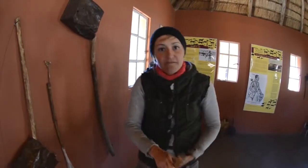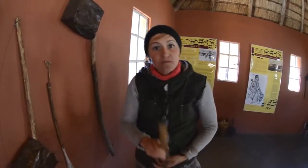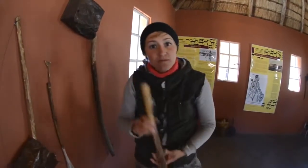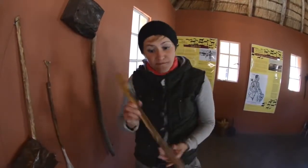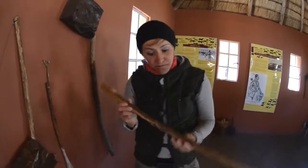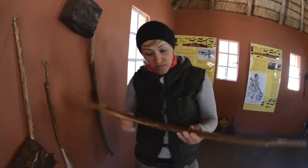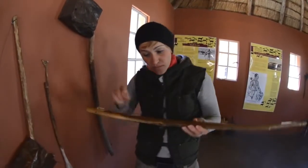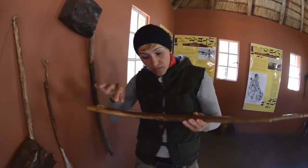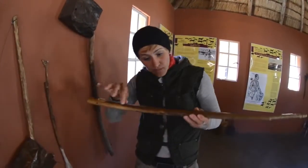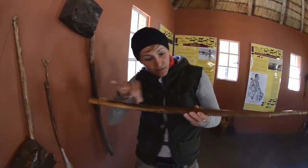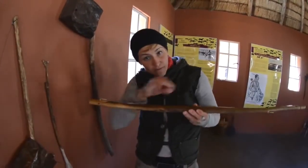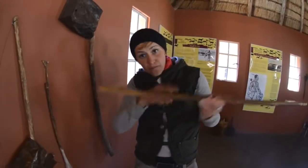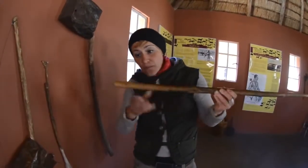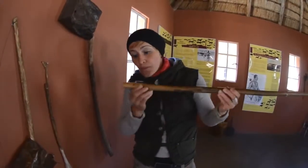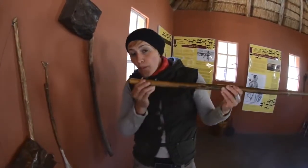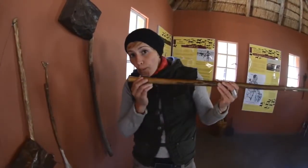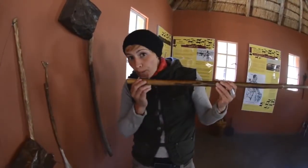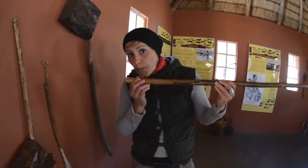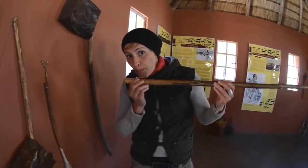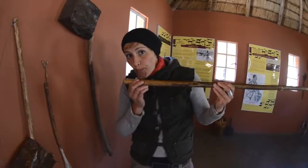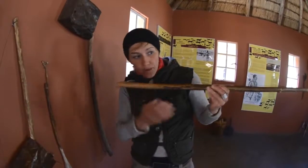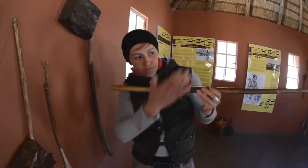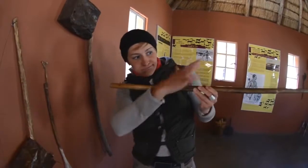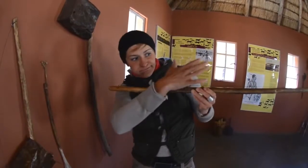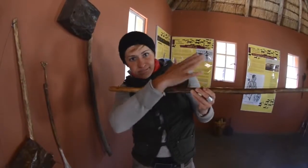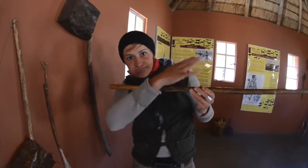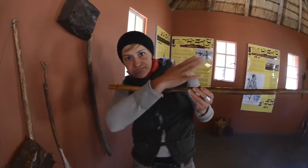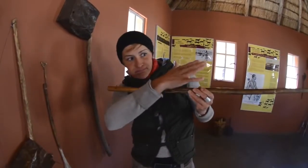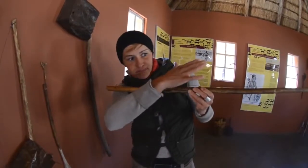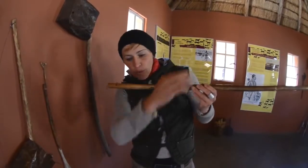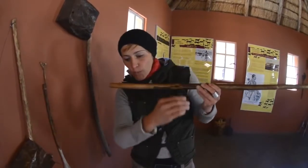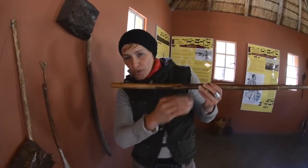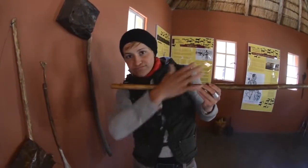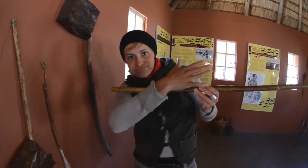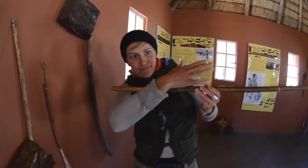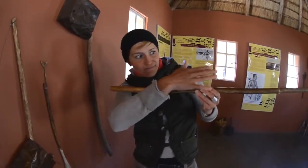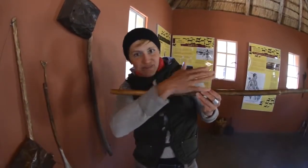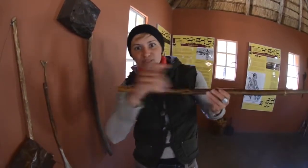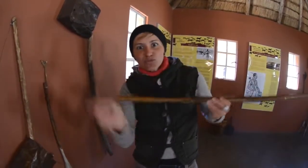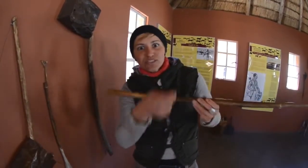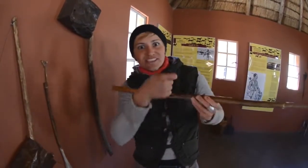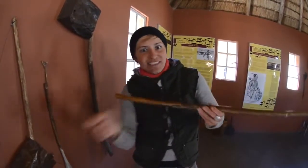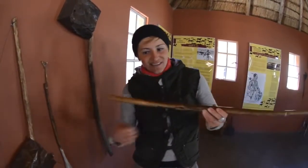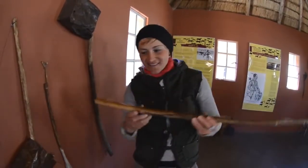bone and when it’s blown in, it creates music.